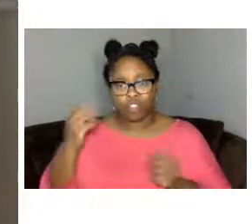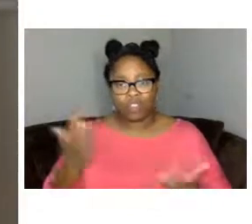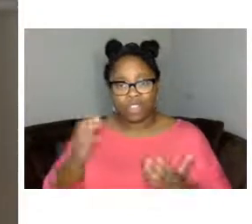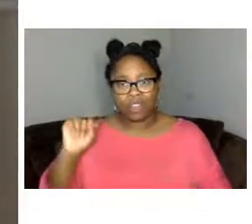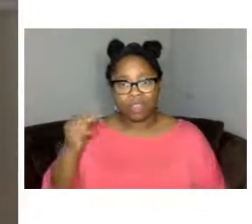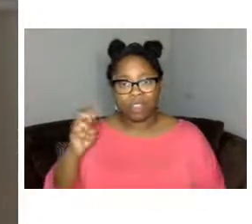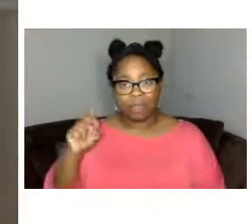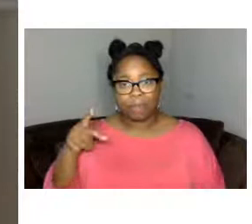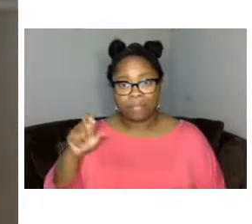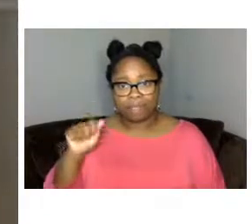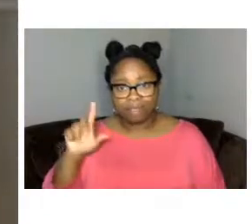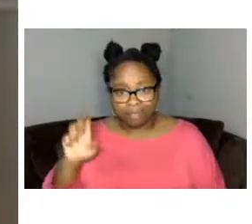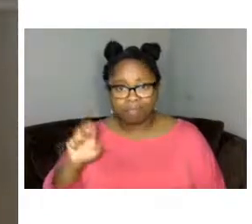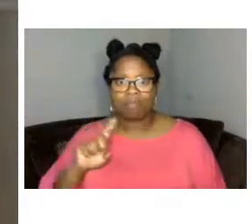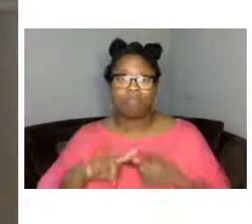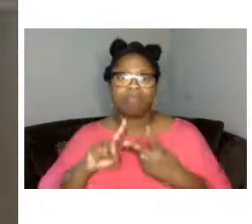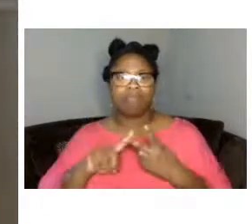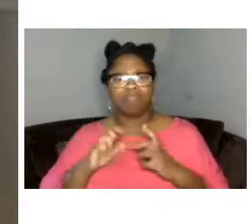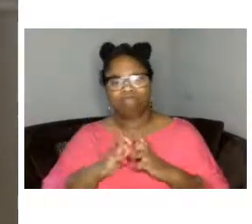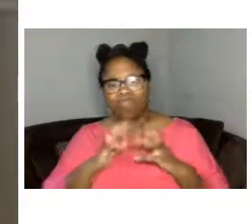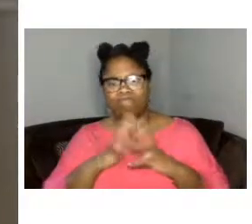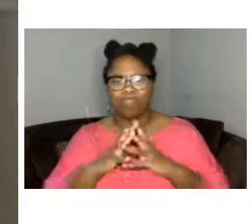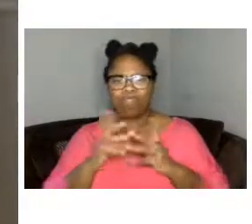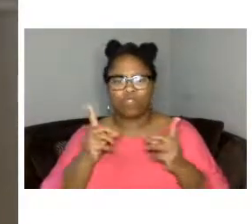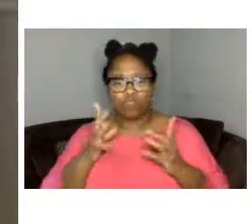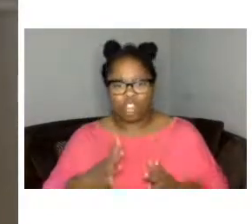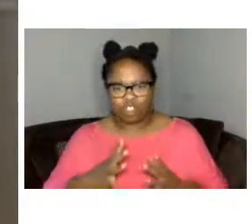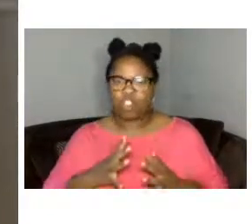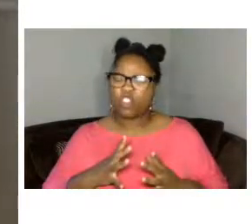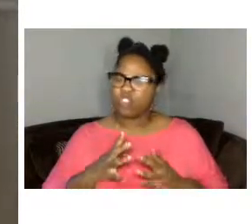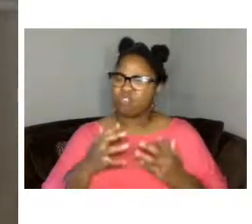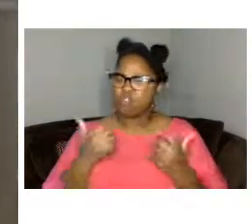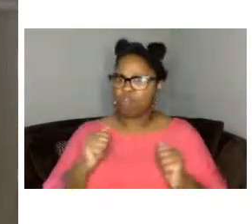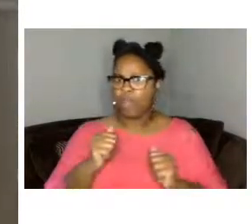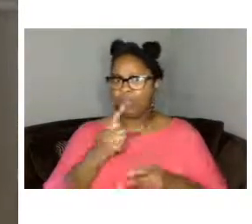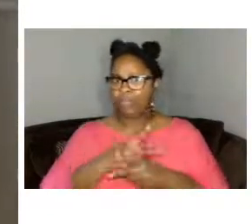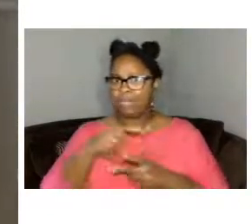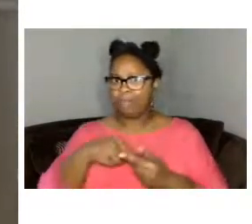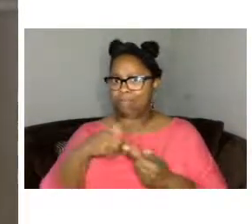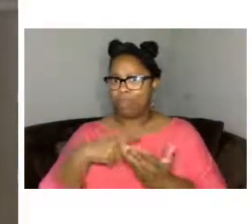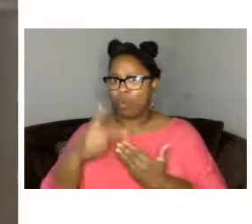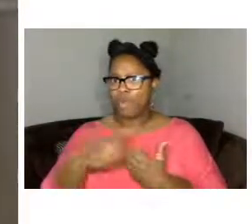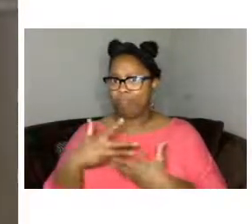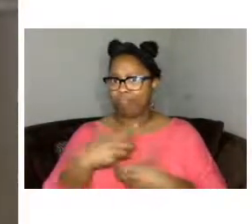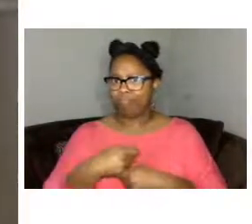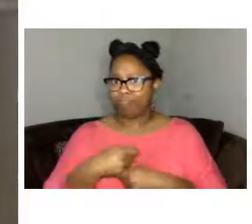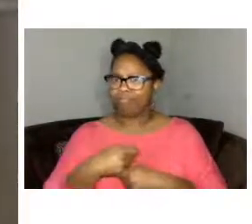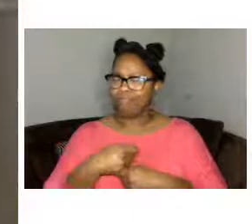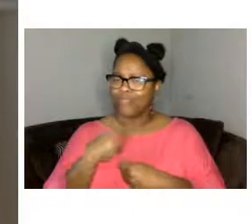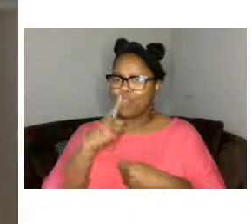we're trying to keep this program within what may be your lunch hour so i'll try to be brief but i did want to share some information